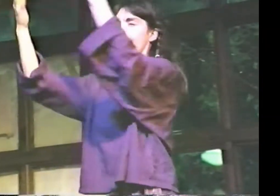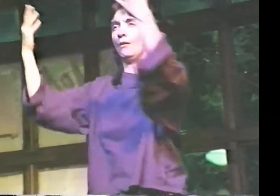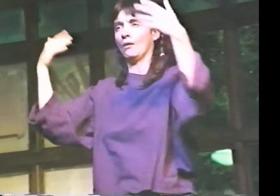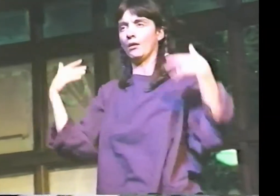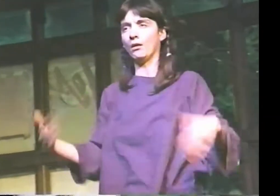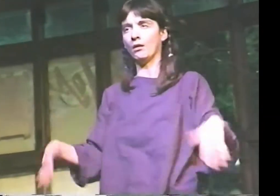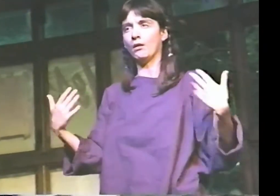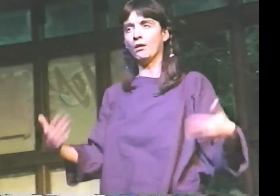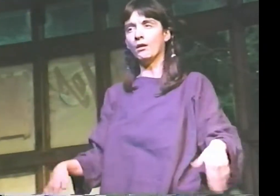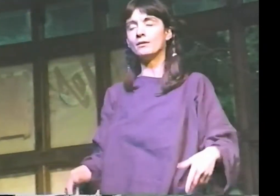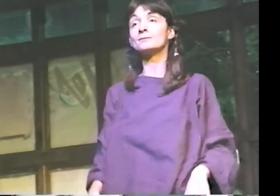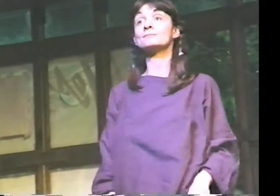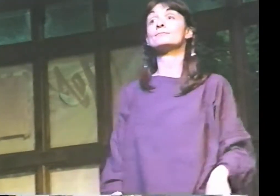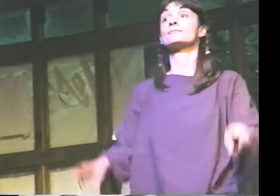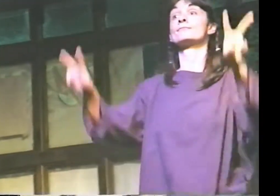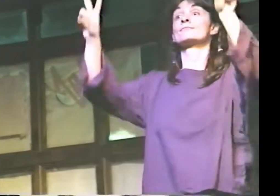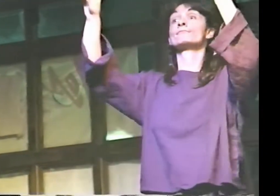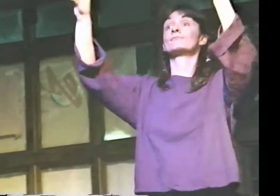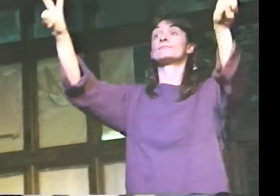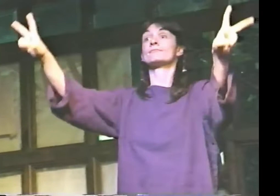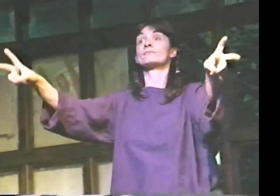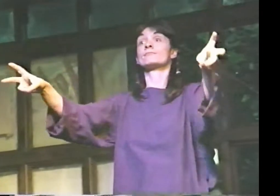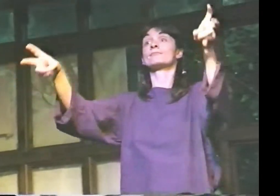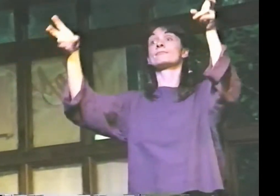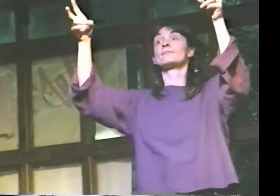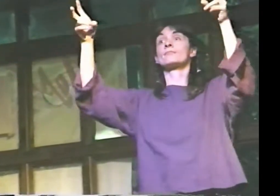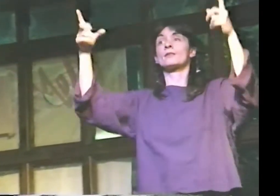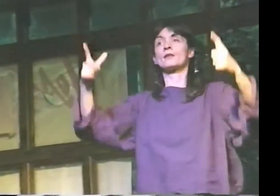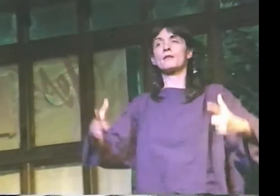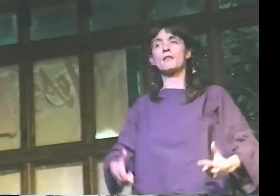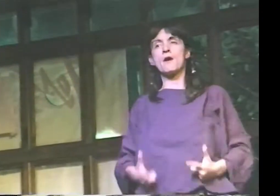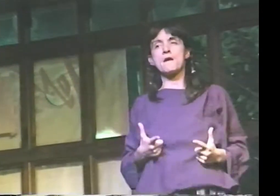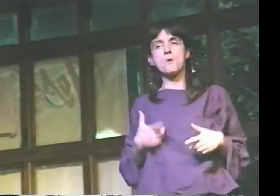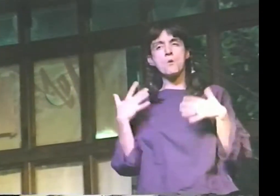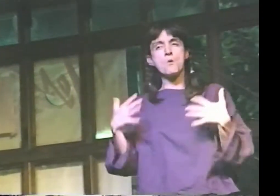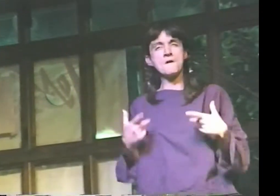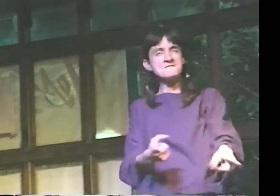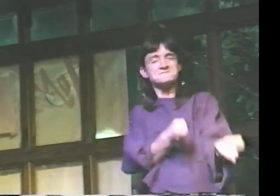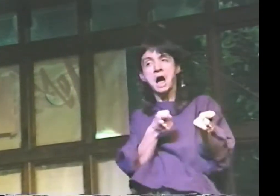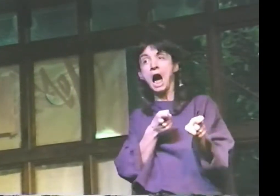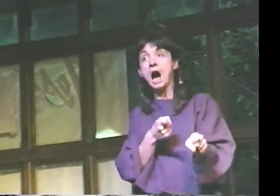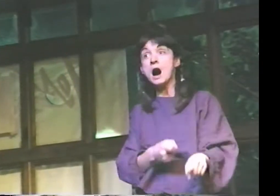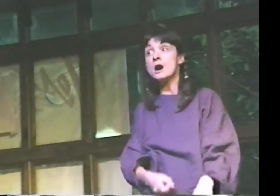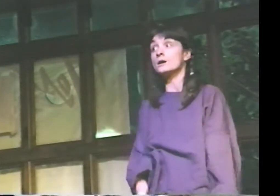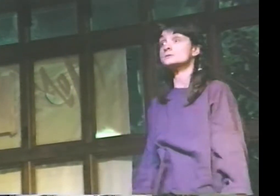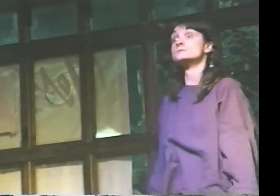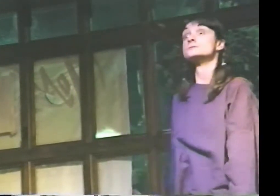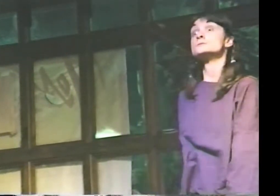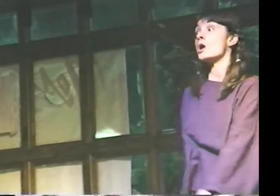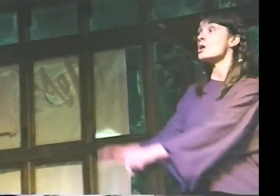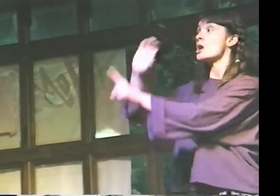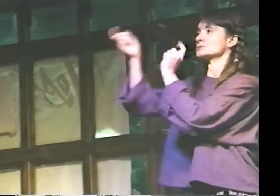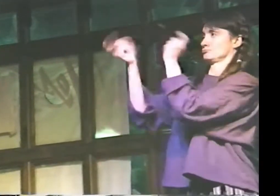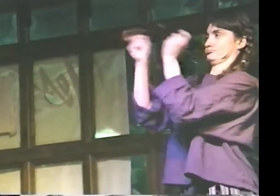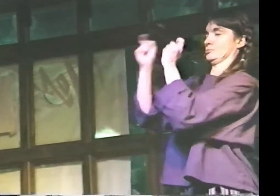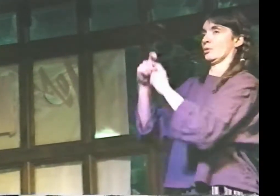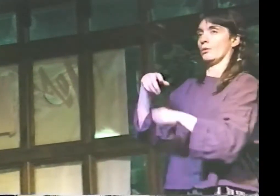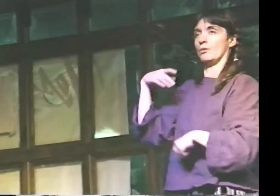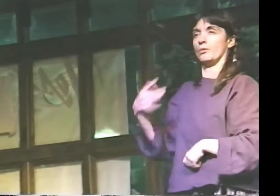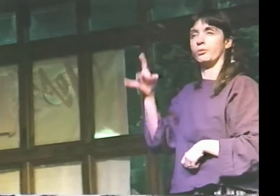EVERYTHING CHANGES SO QUICK THESE DAYS. SO I'LL PRESENT THIS POEM CALLED "THE FAST PACE OF LIFE."